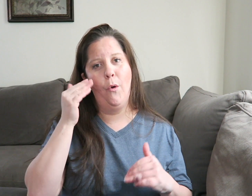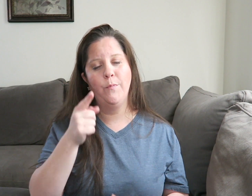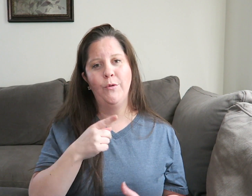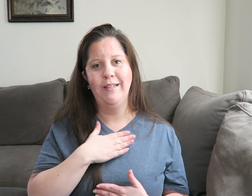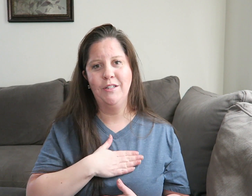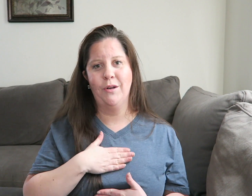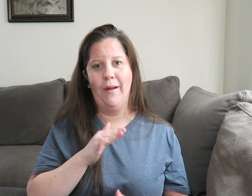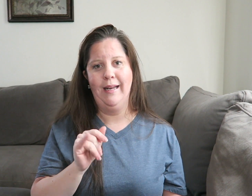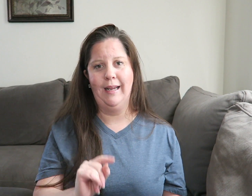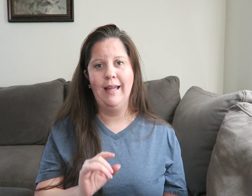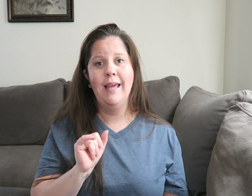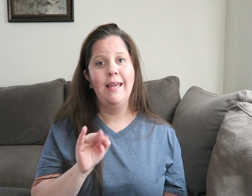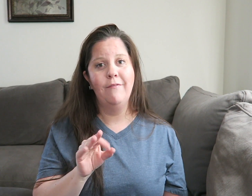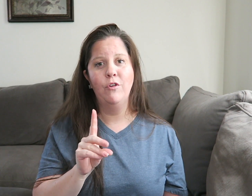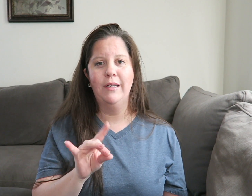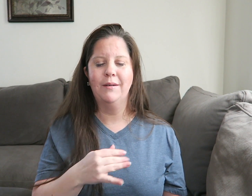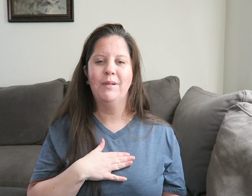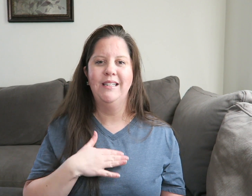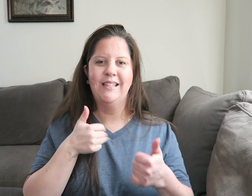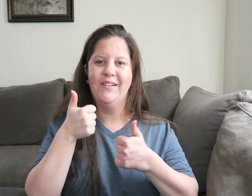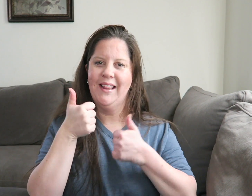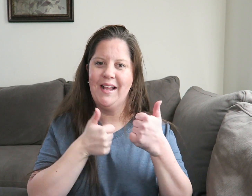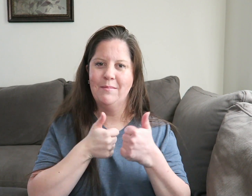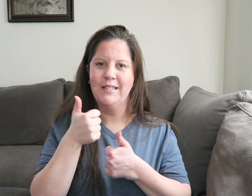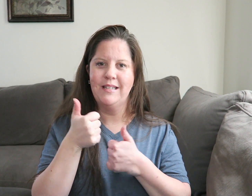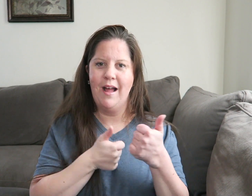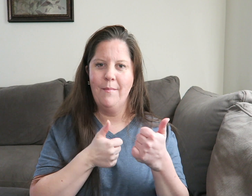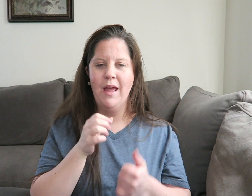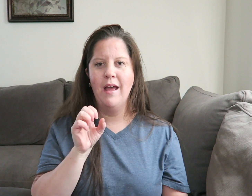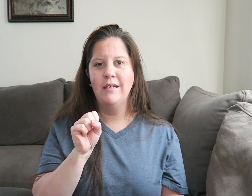I hope you enjoyed it If you did, please give it a thumbs up